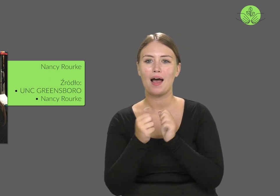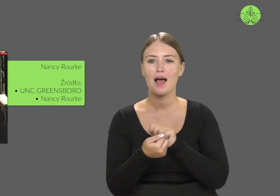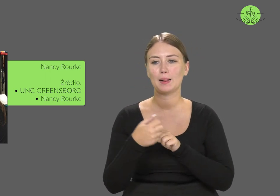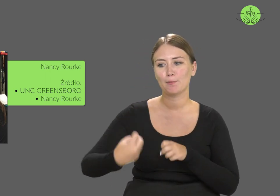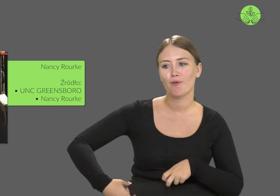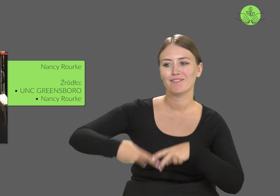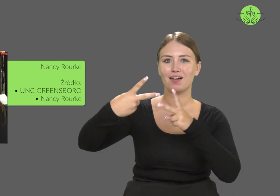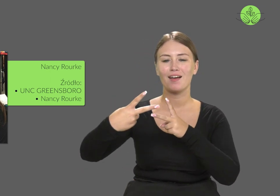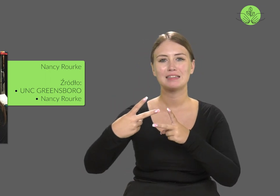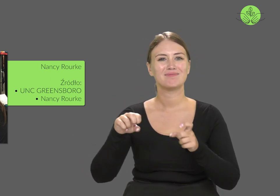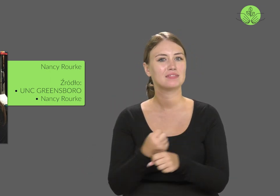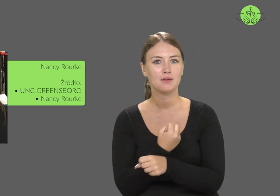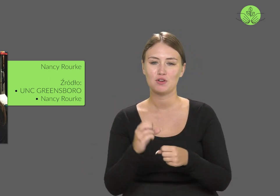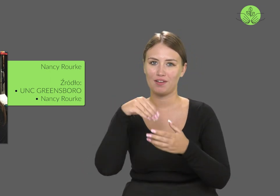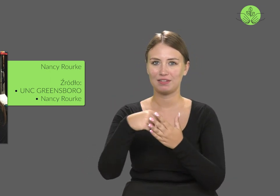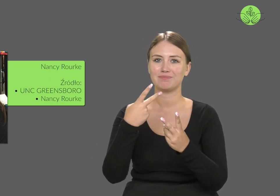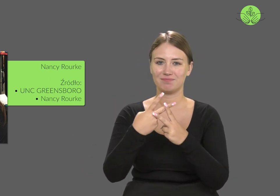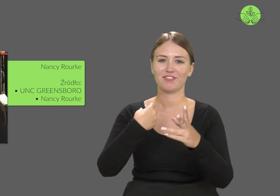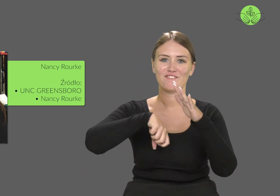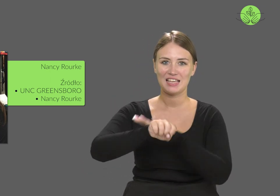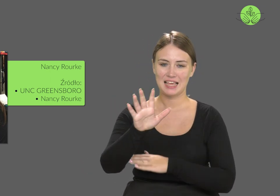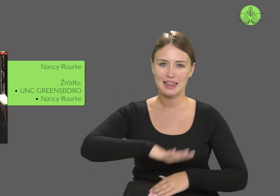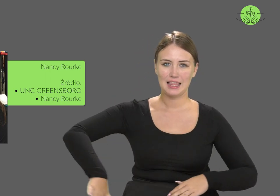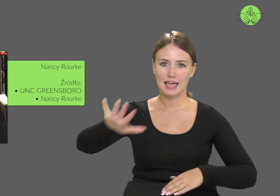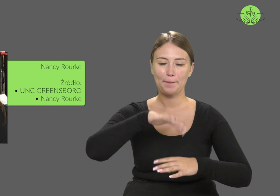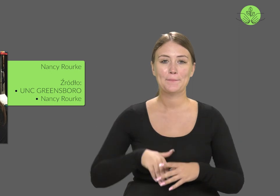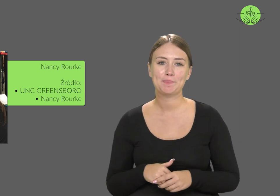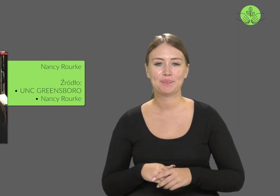or videophones in the correctional facility,